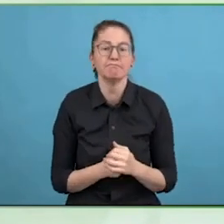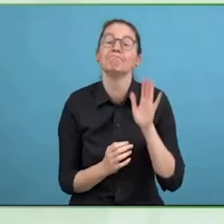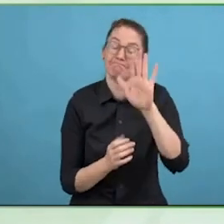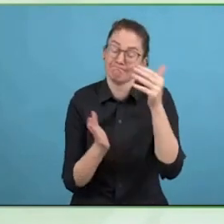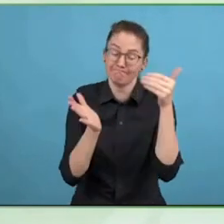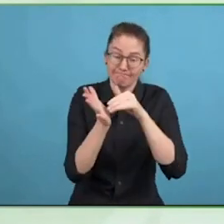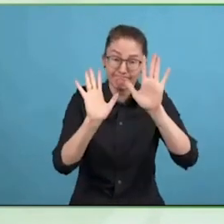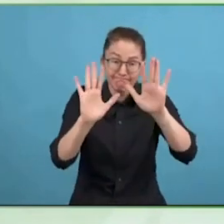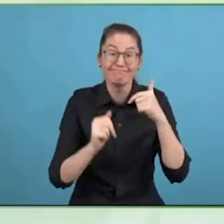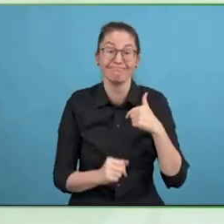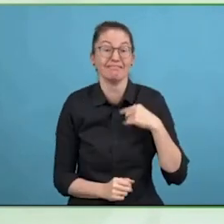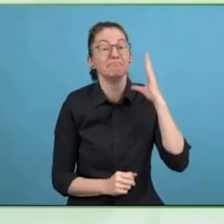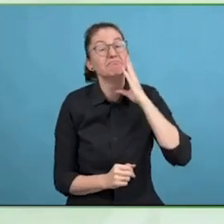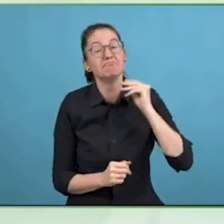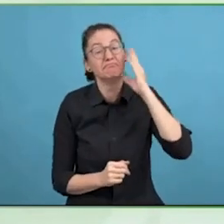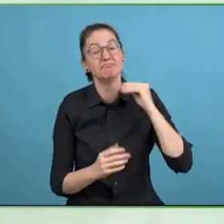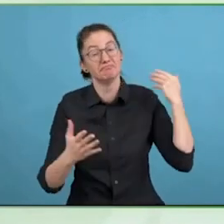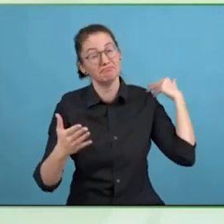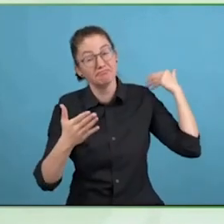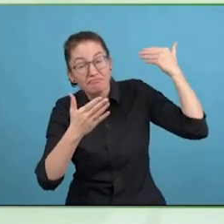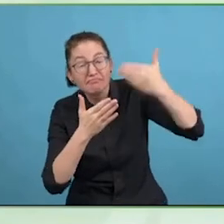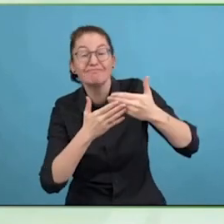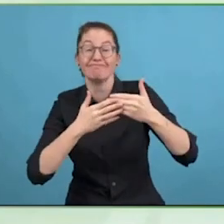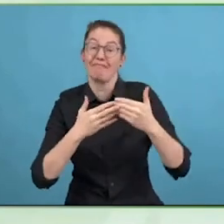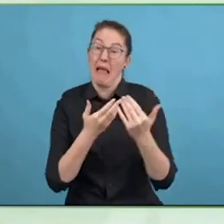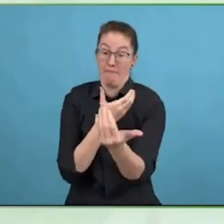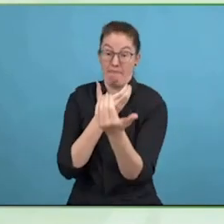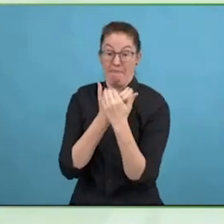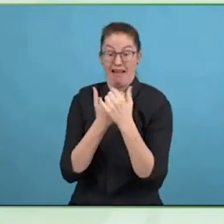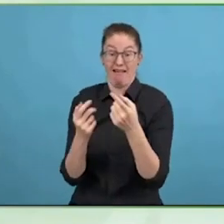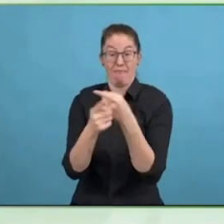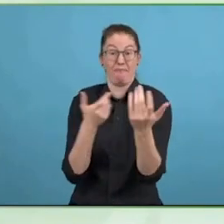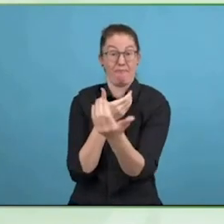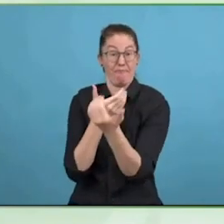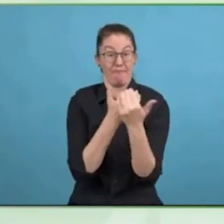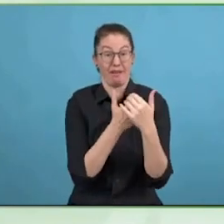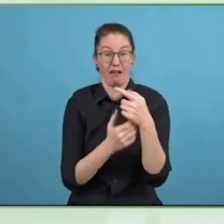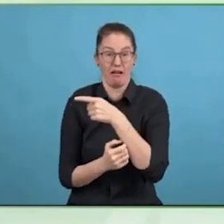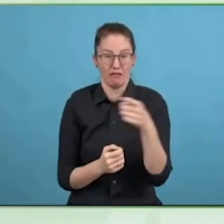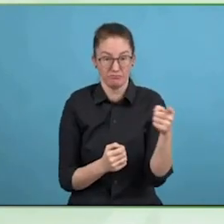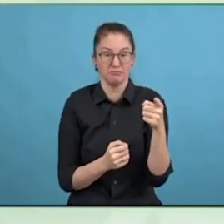And so the networking is really one big point.